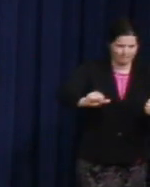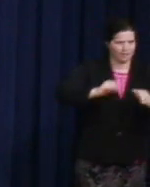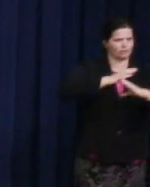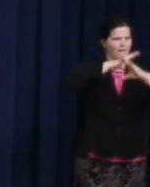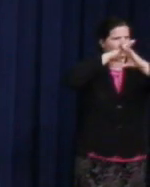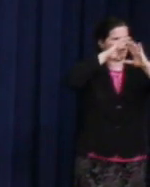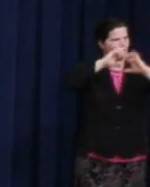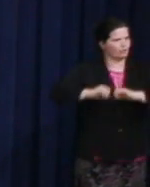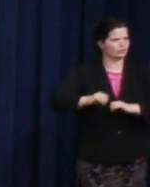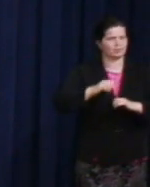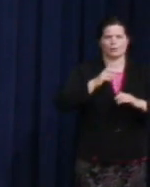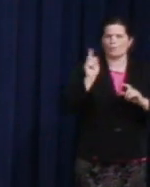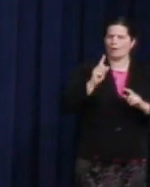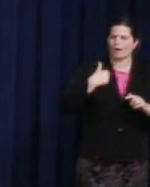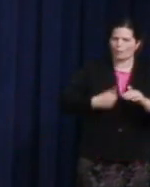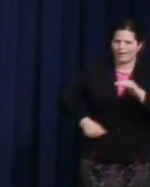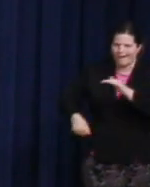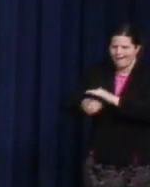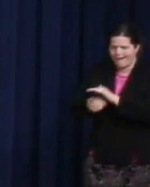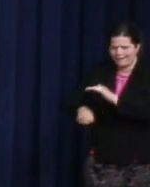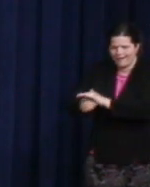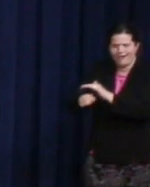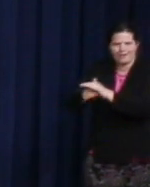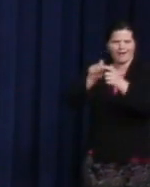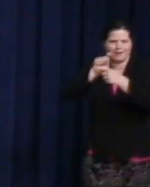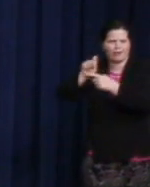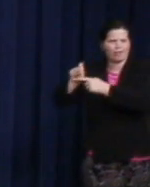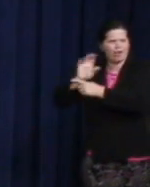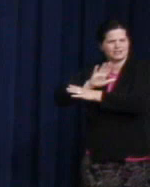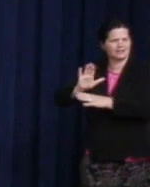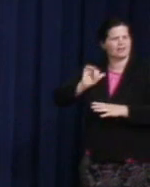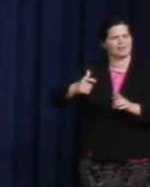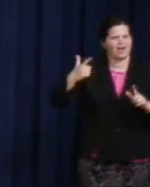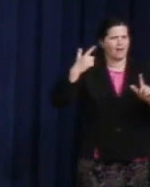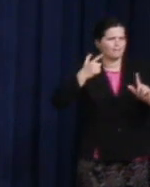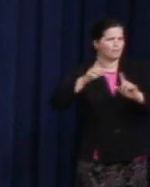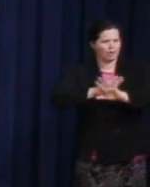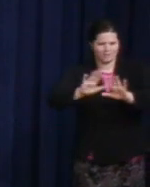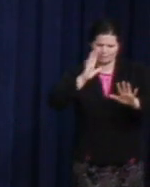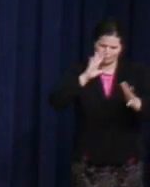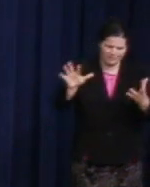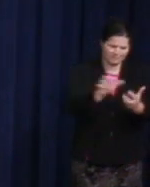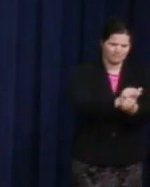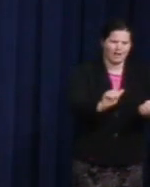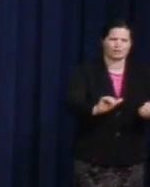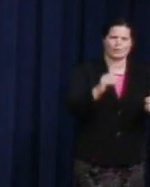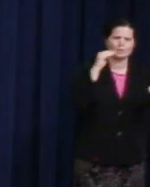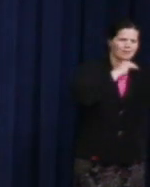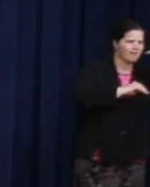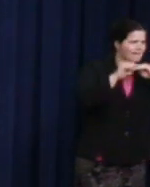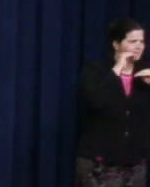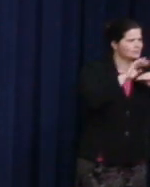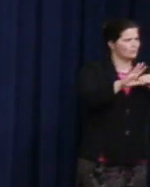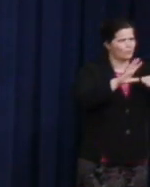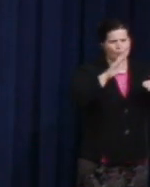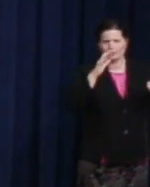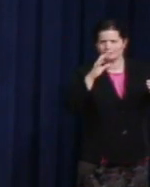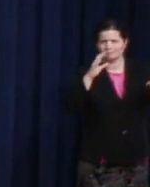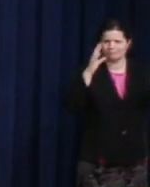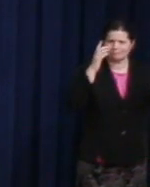we could hide our true self. Let these bullets slash the lies, the myths, the distortions of who we are, not just the myths